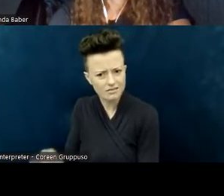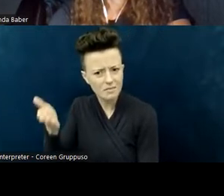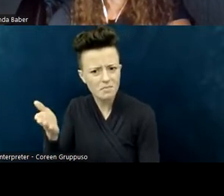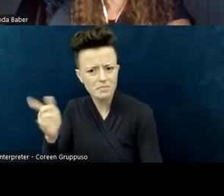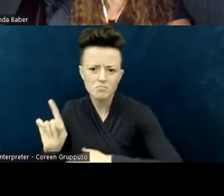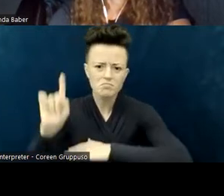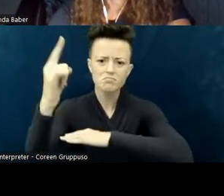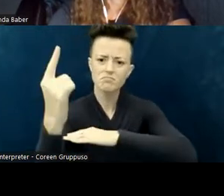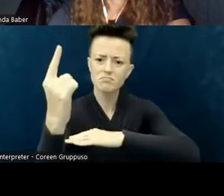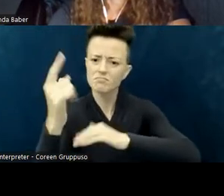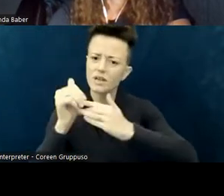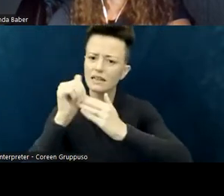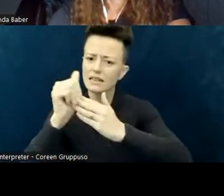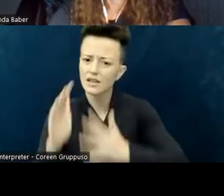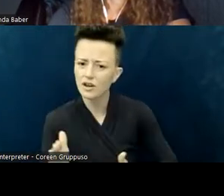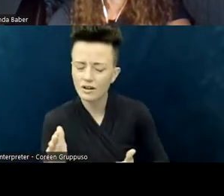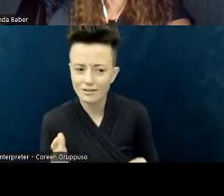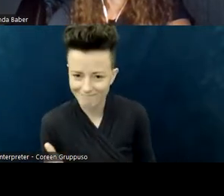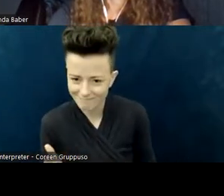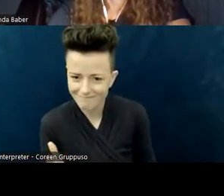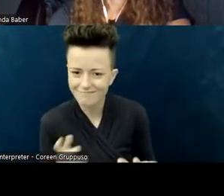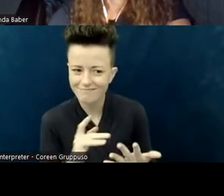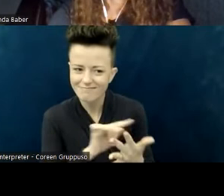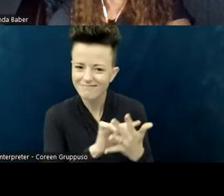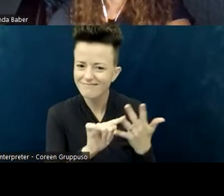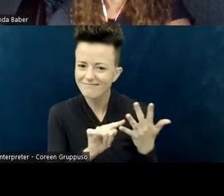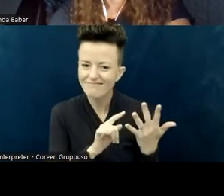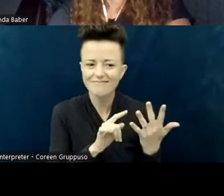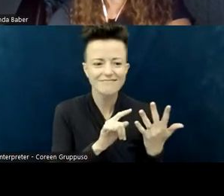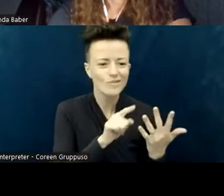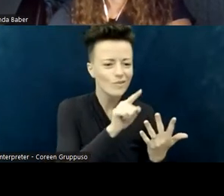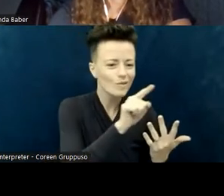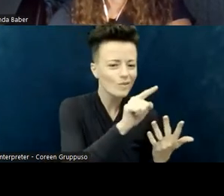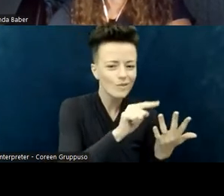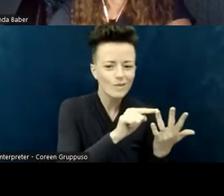and go to the bathroom, they have to ask to have it brought to them. You've forced helplessness at that point.